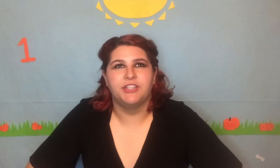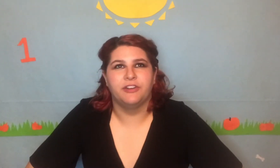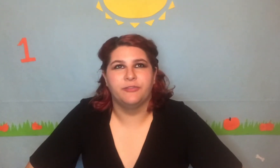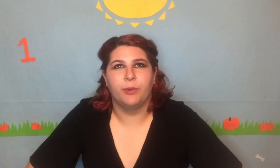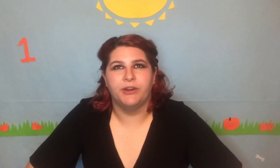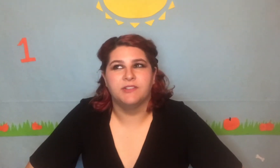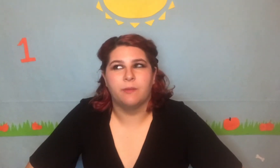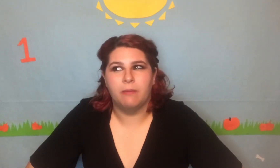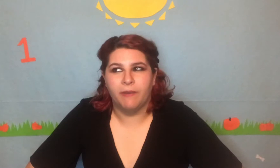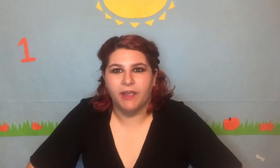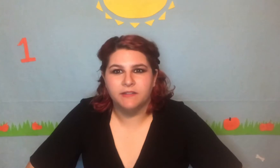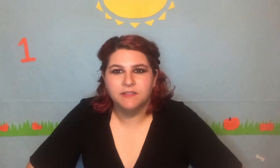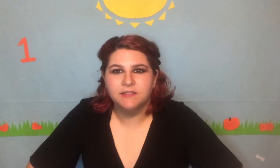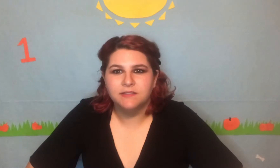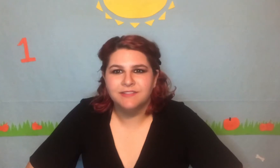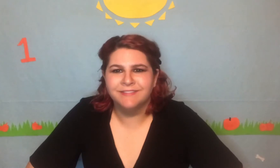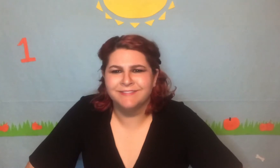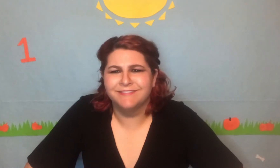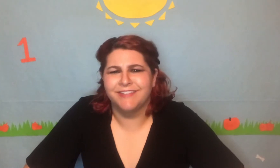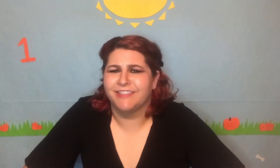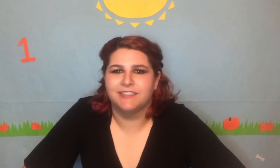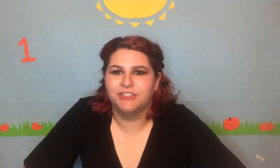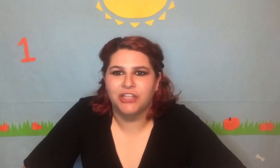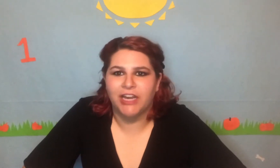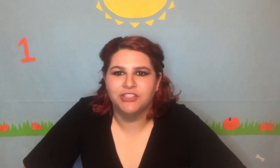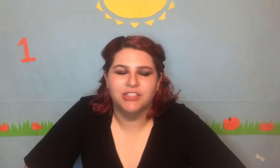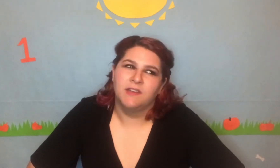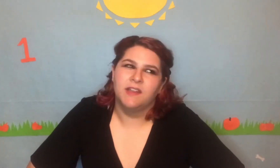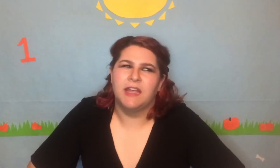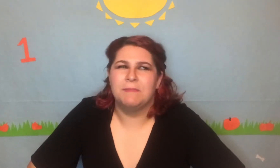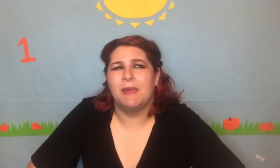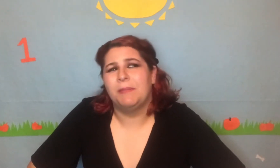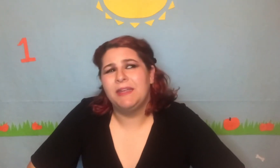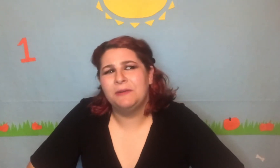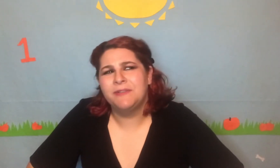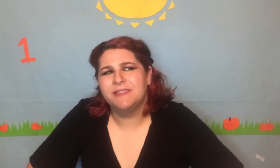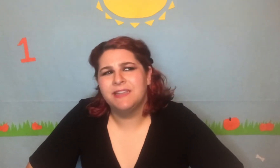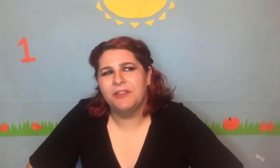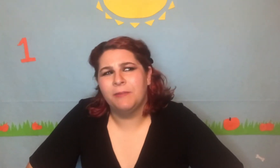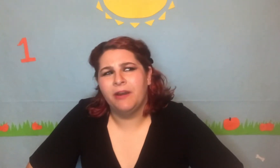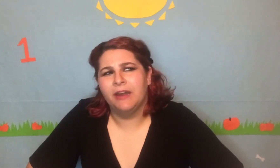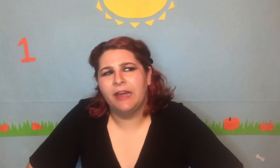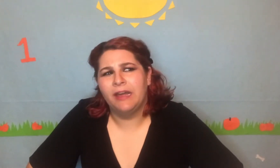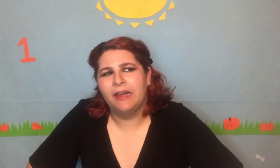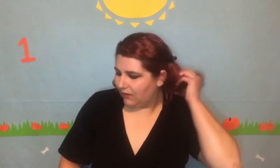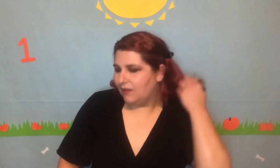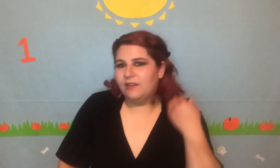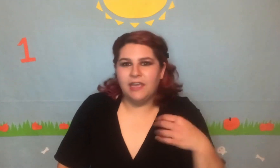of wearing sweatpants because they stretched. And like maybe he was in South America? Gamma